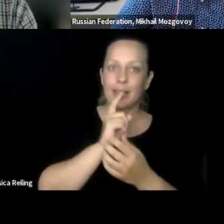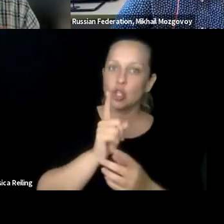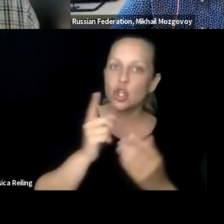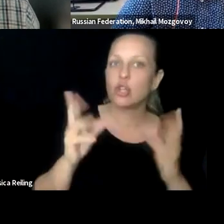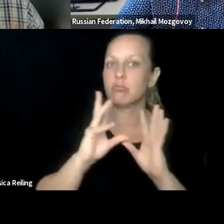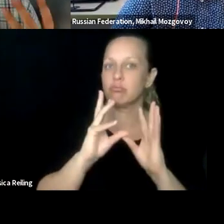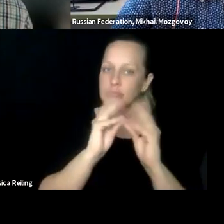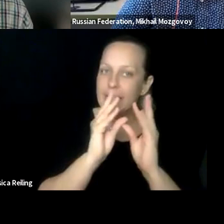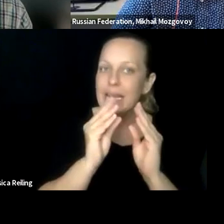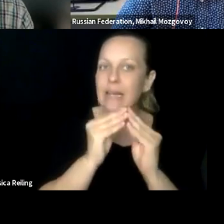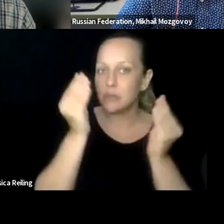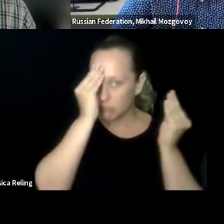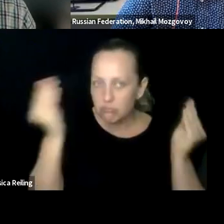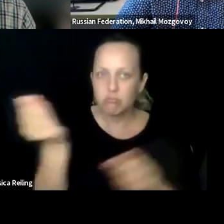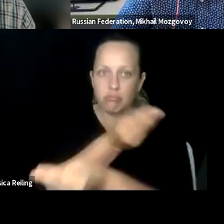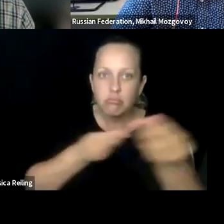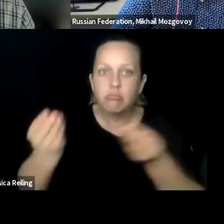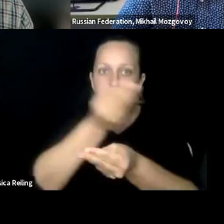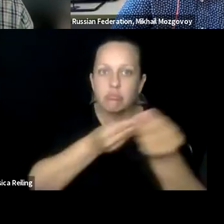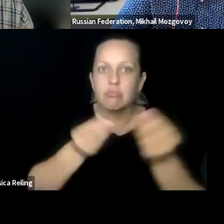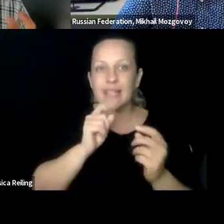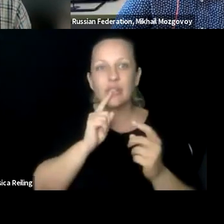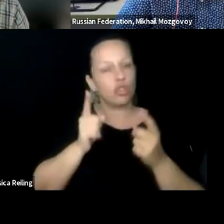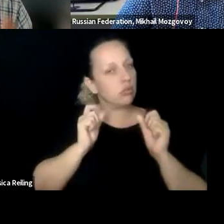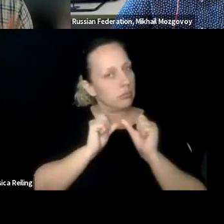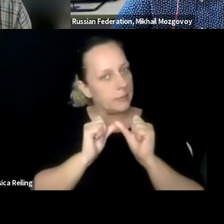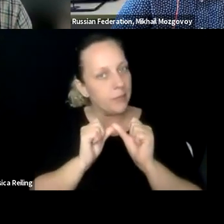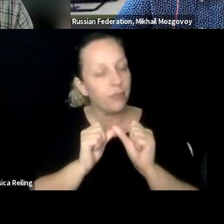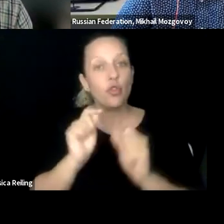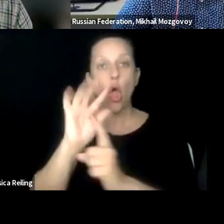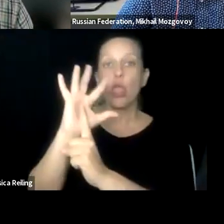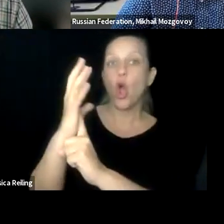leaders. So it is very important to make sure that there is updates